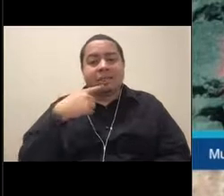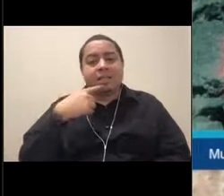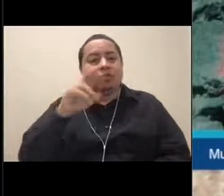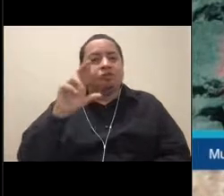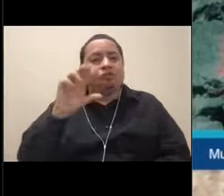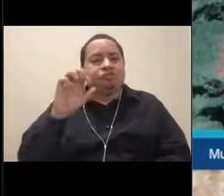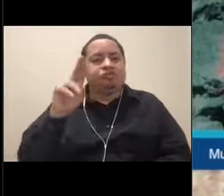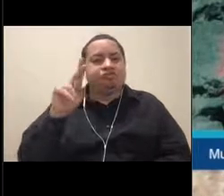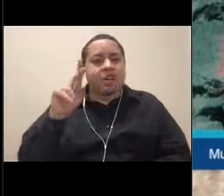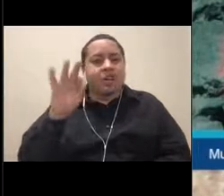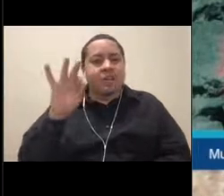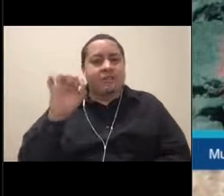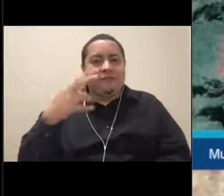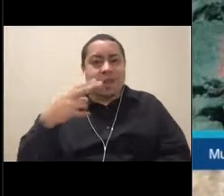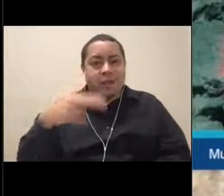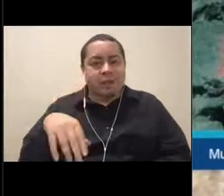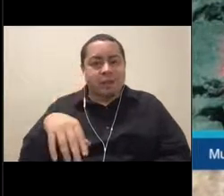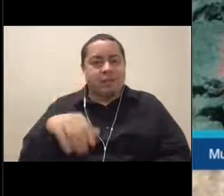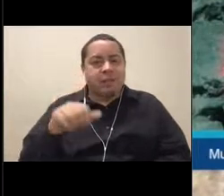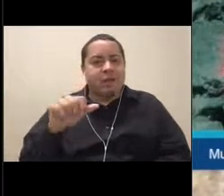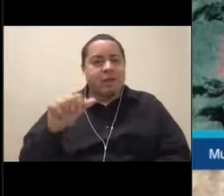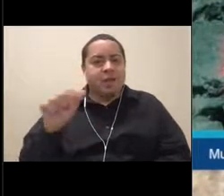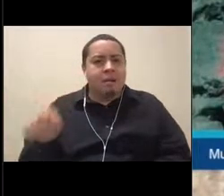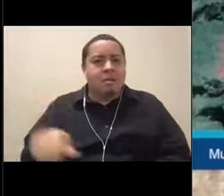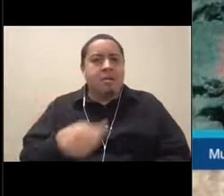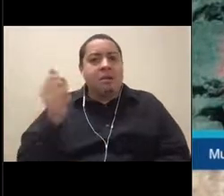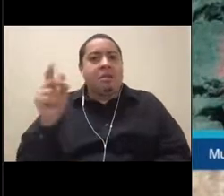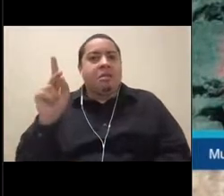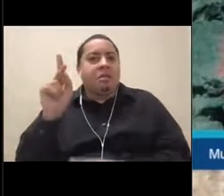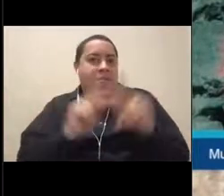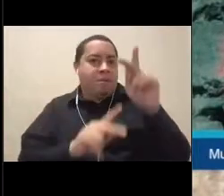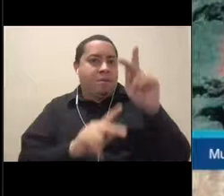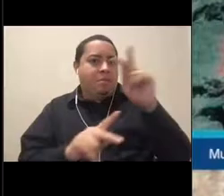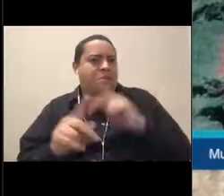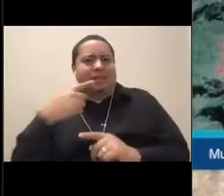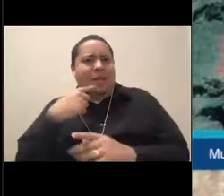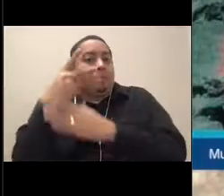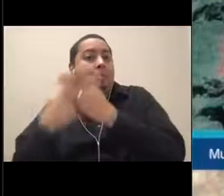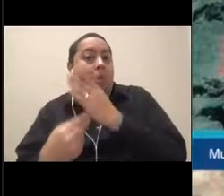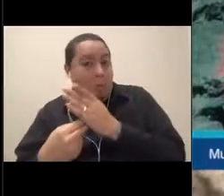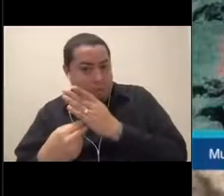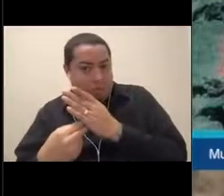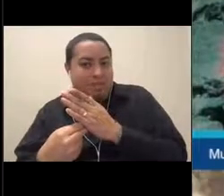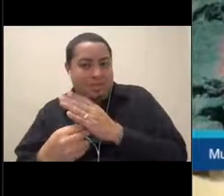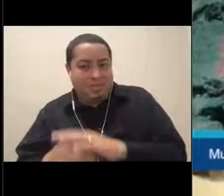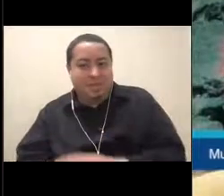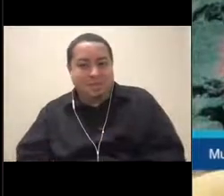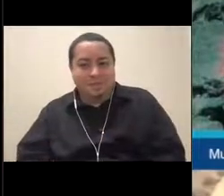and some people are furiously typing in both. So thanks, May. I got it.